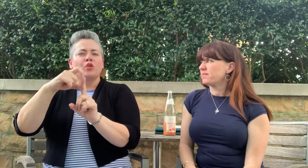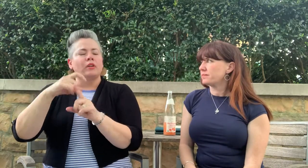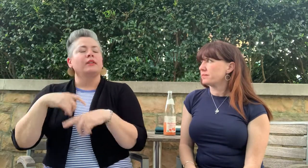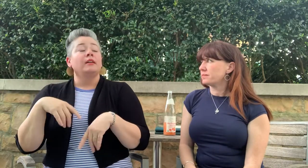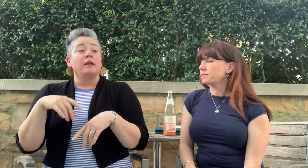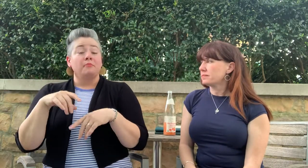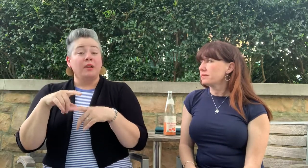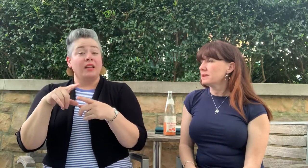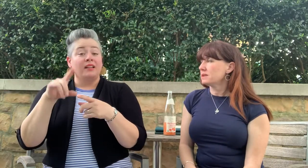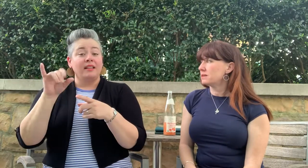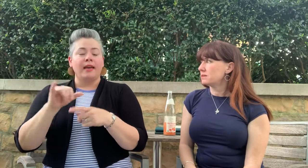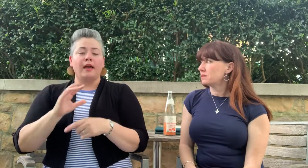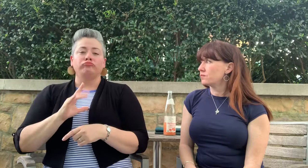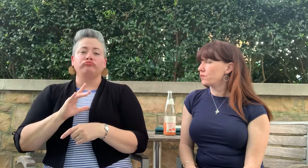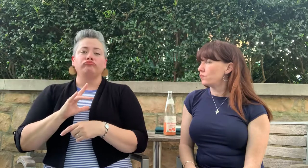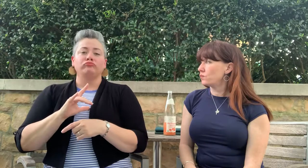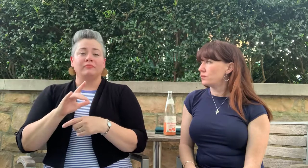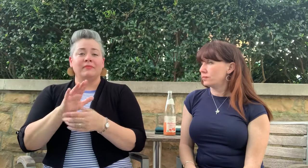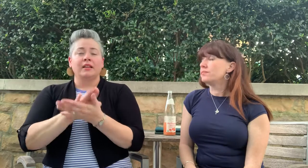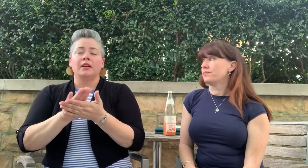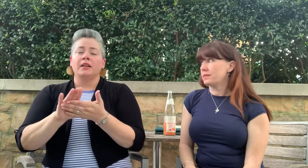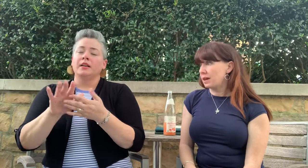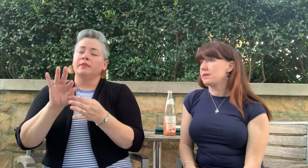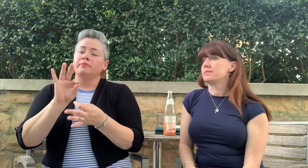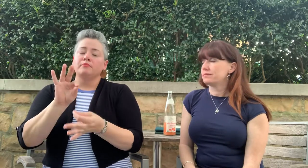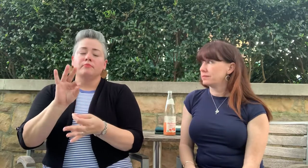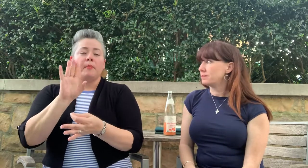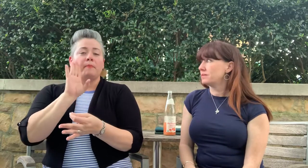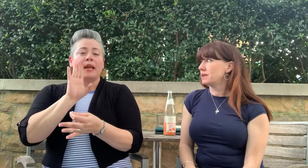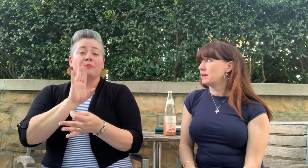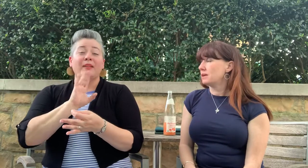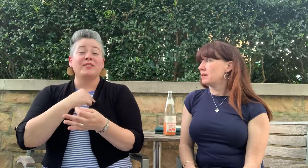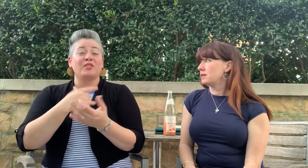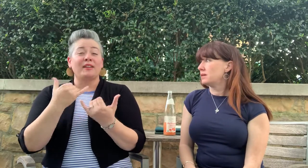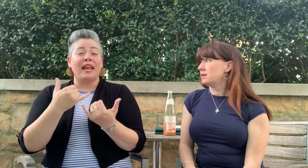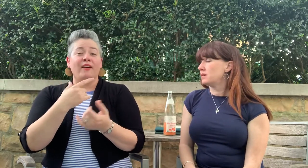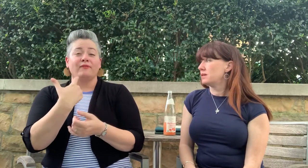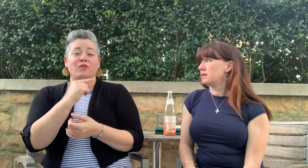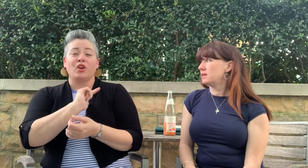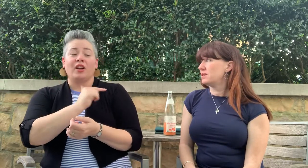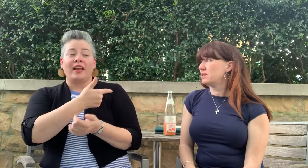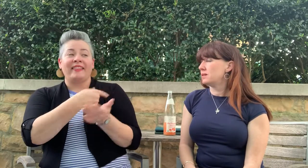So, yes, the BnB was just perfect... now for the negative.